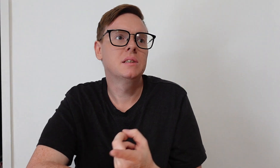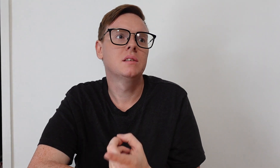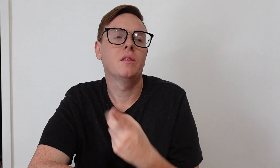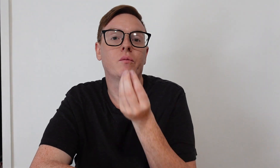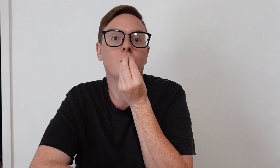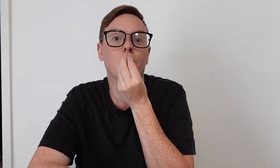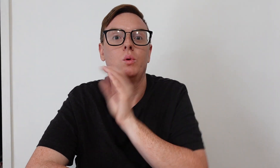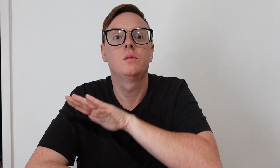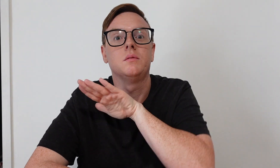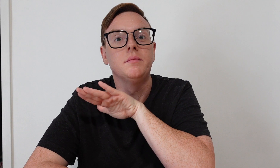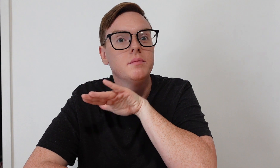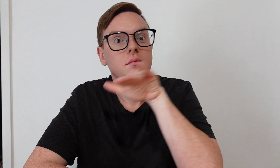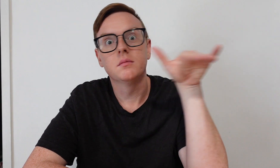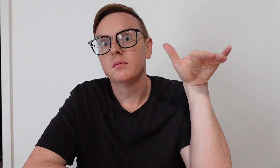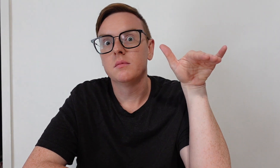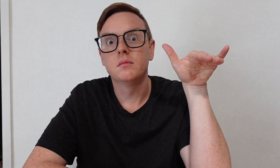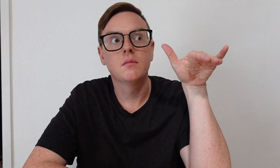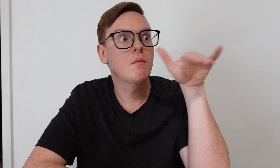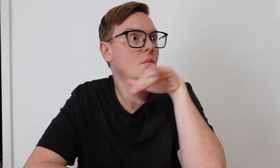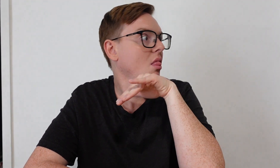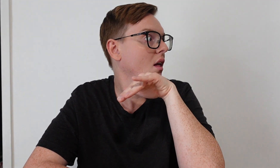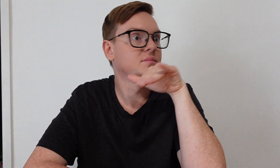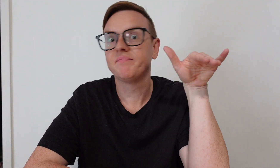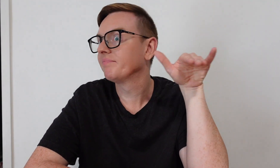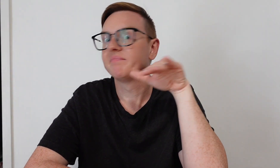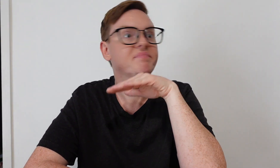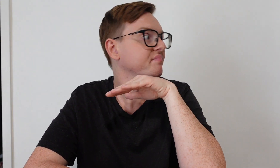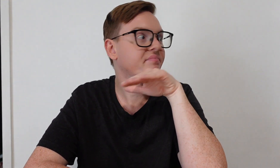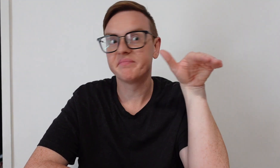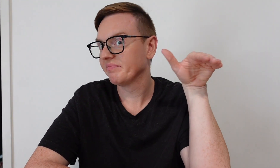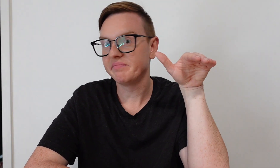the foods... no. A big fat no!